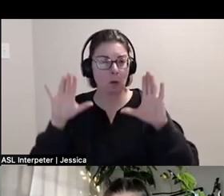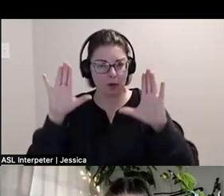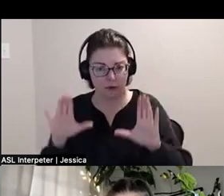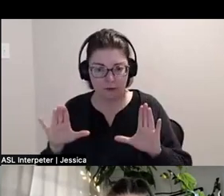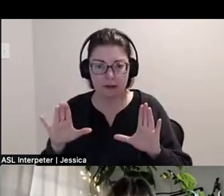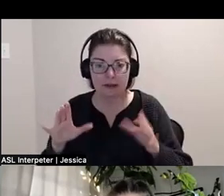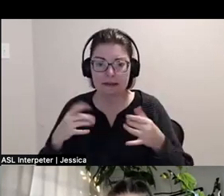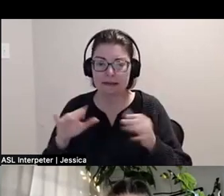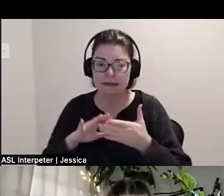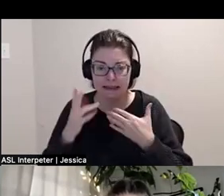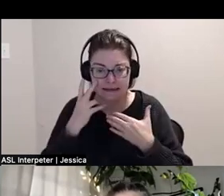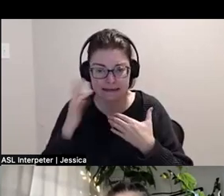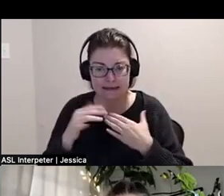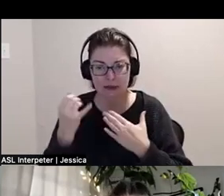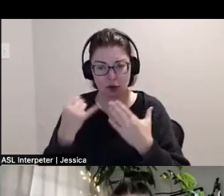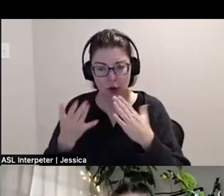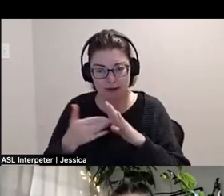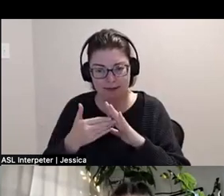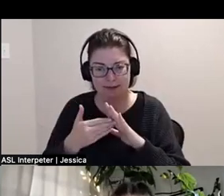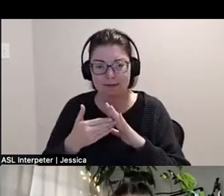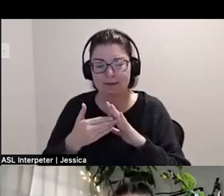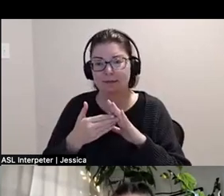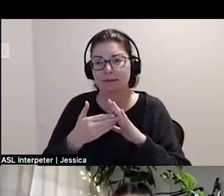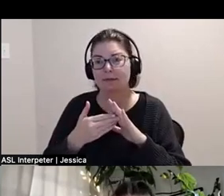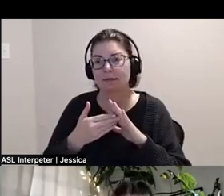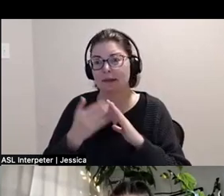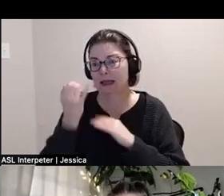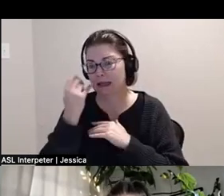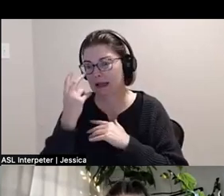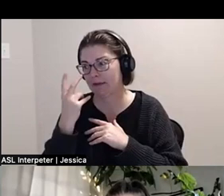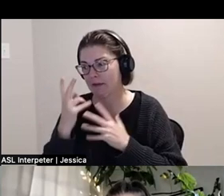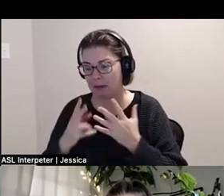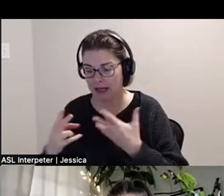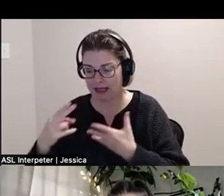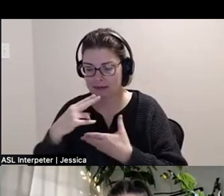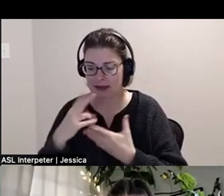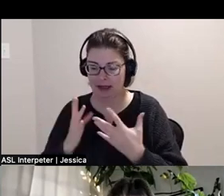hand. And if I'm trying to cut a piece of memory foam and it's jagged, then that's cool